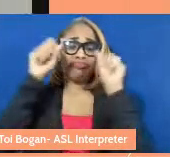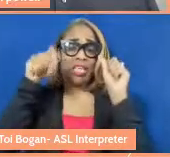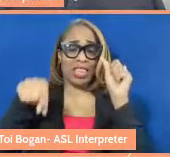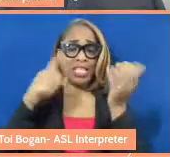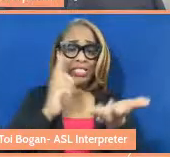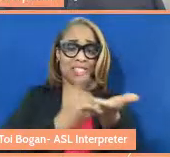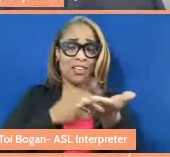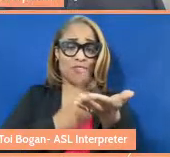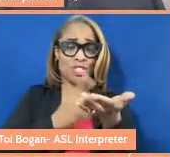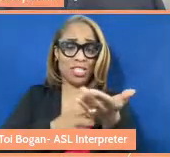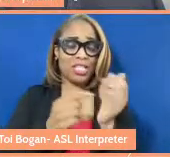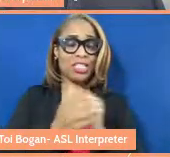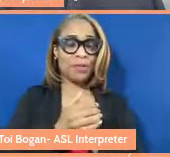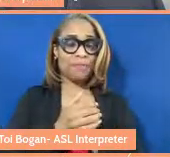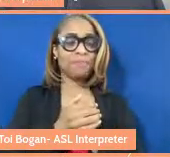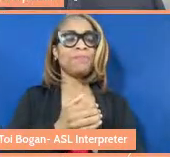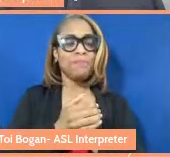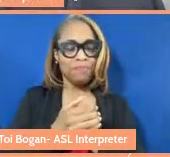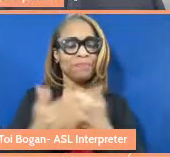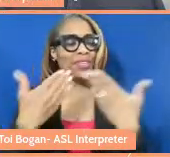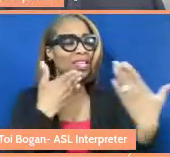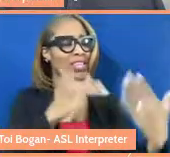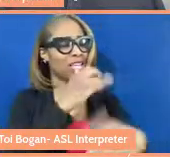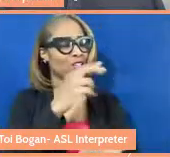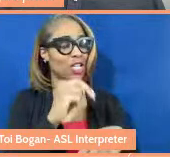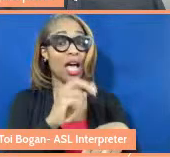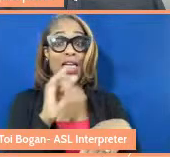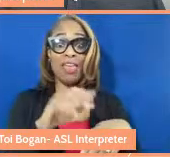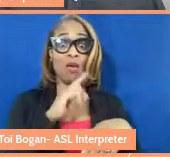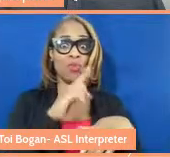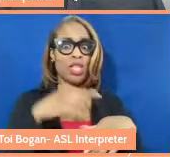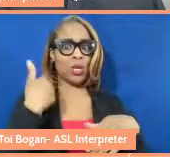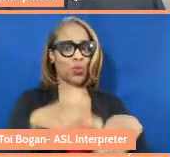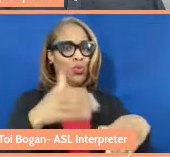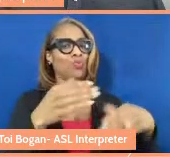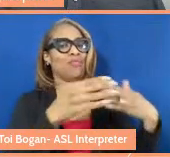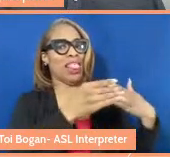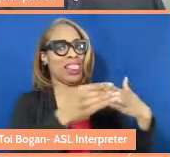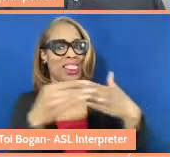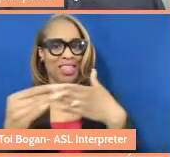Thank you, john. And that teases up really well for the next thing I'd like to ask you all,